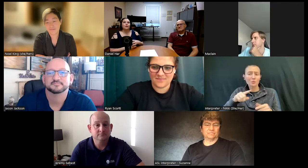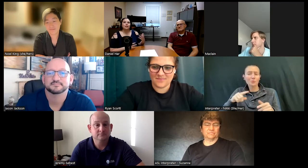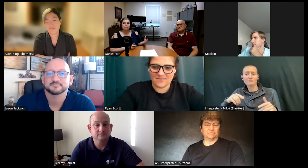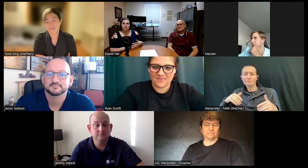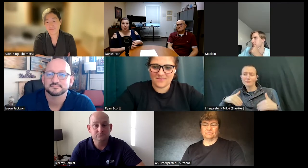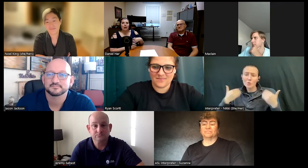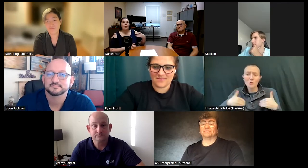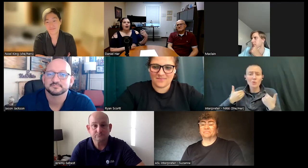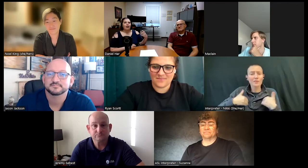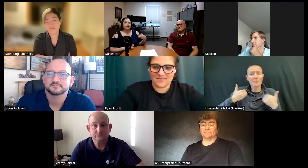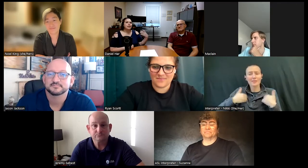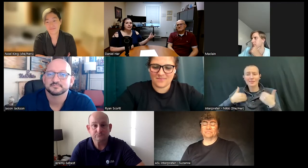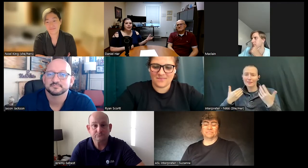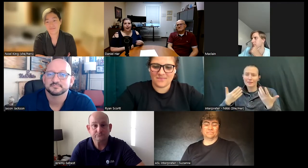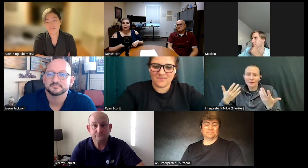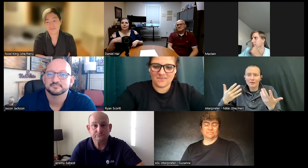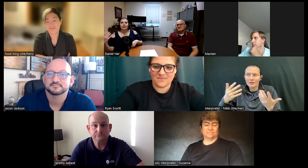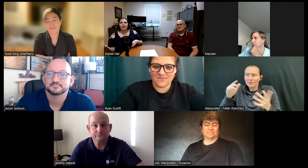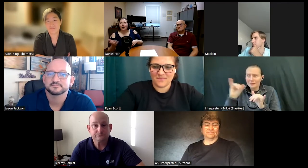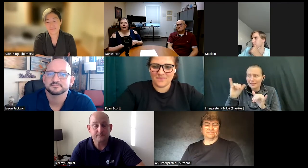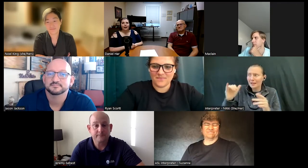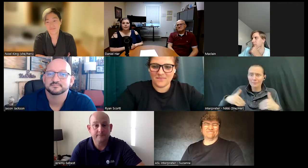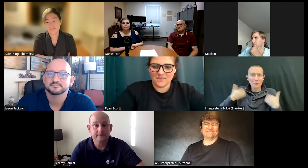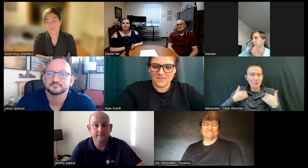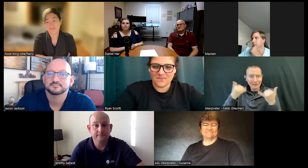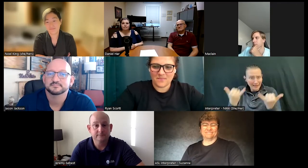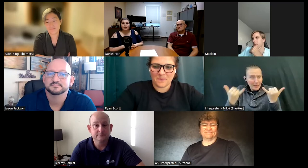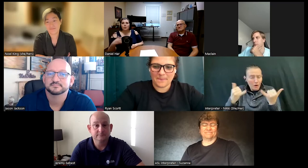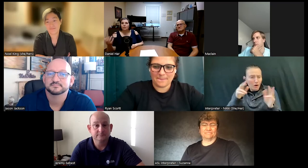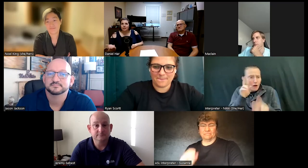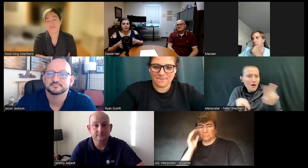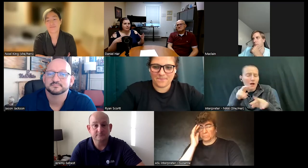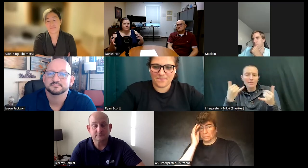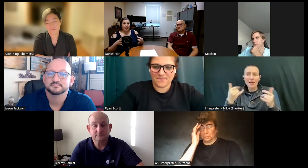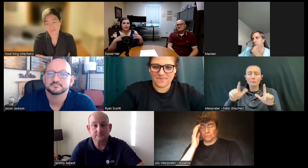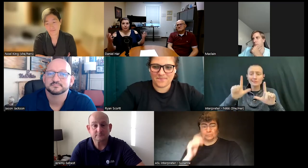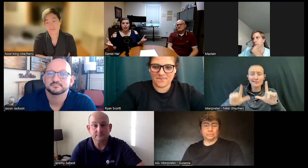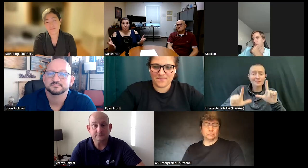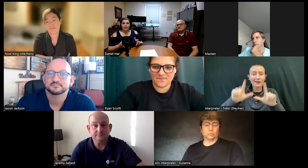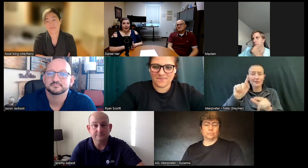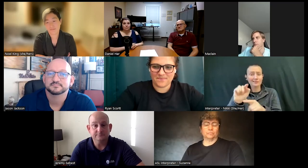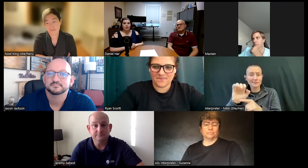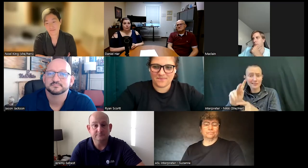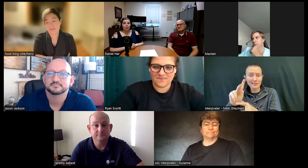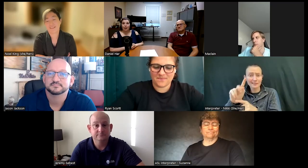and they're seeing people on Tick Tock or um movie stars and stuff like that and they're looking to that to be their role